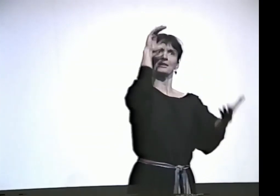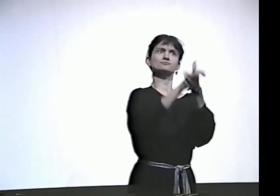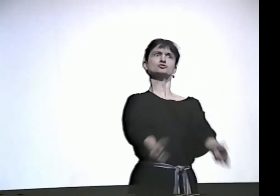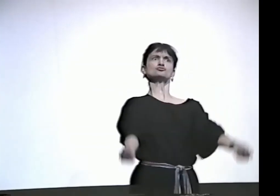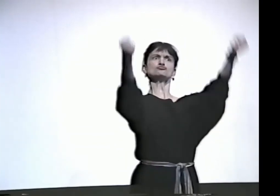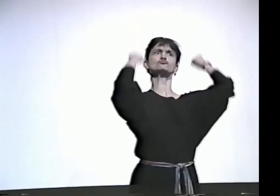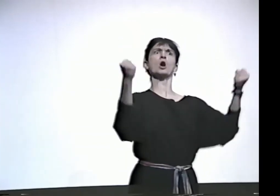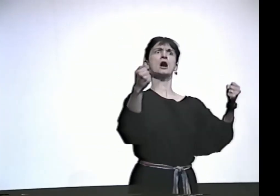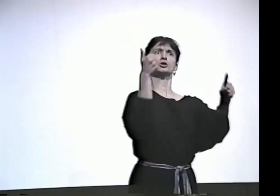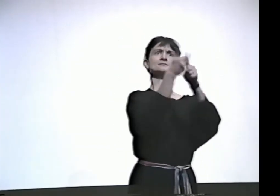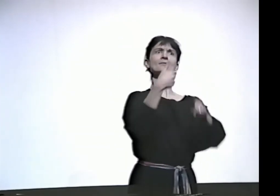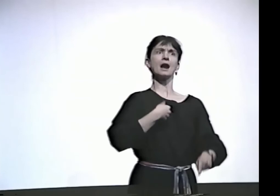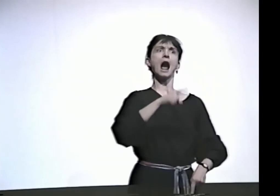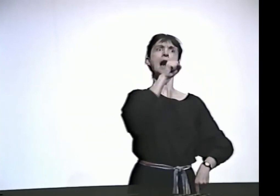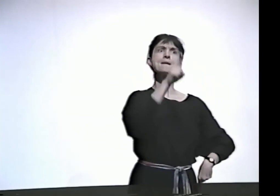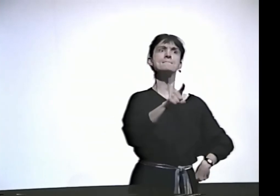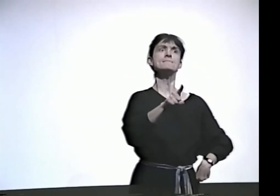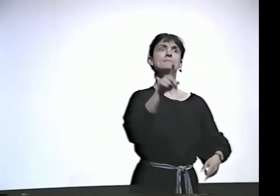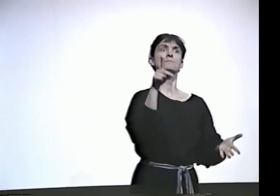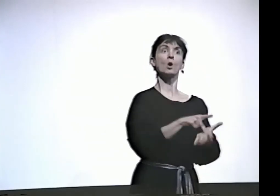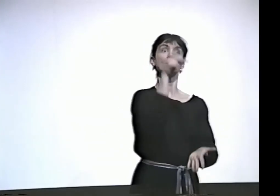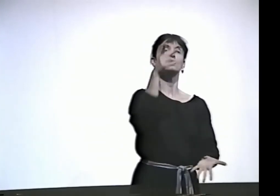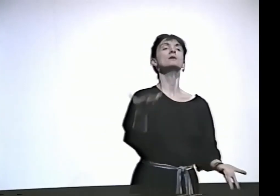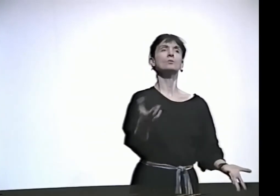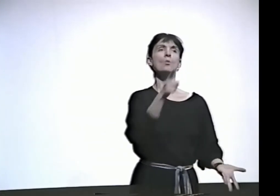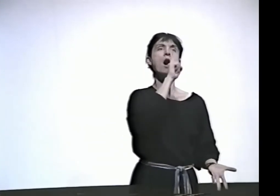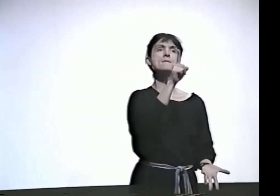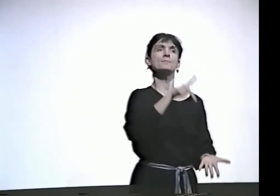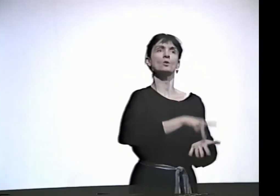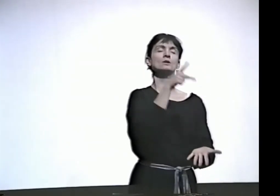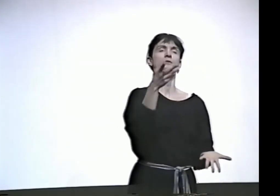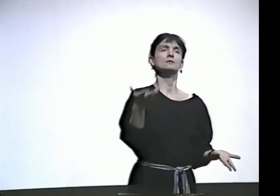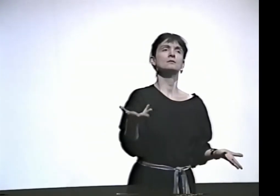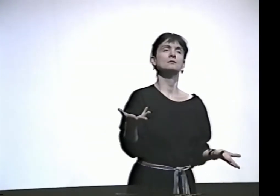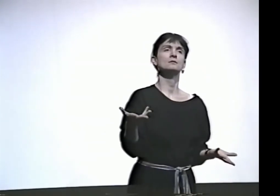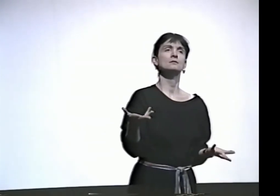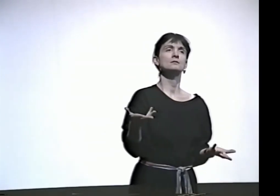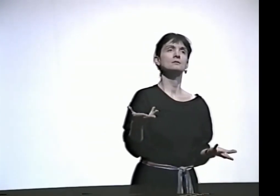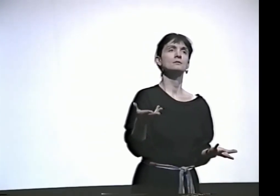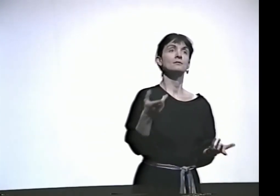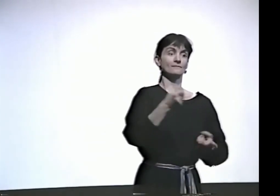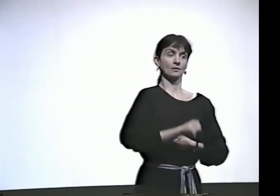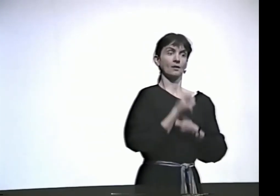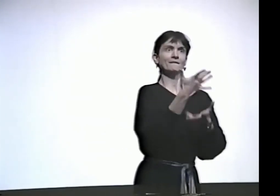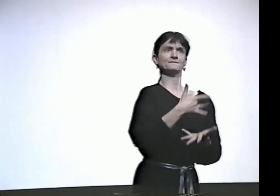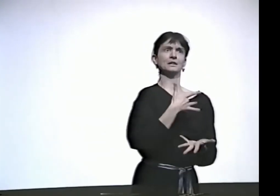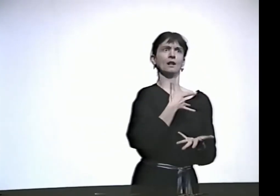THEN YOU ARE A POET. YOU HAVE TO BELIEVE STRONGLY AND SAY, "I AM A POET," AND THEN YOU ARE A POET.